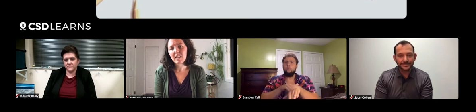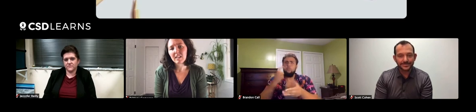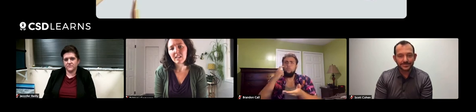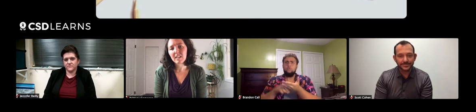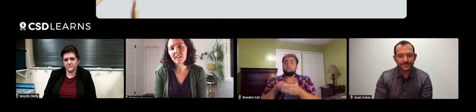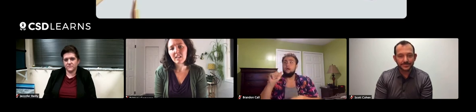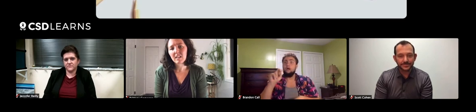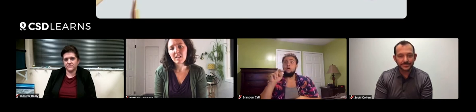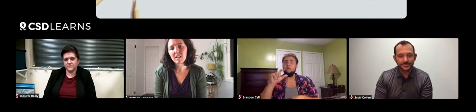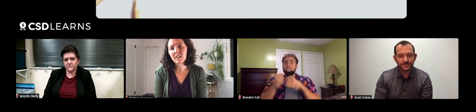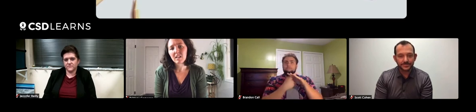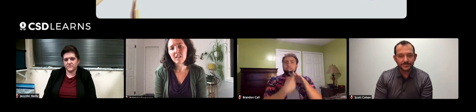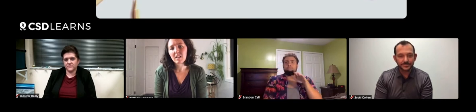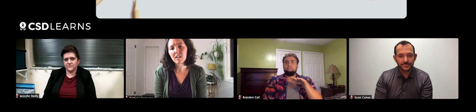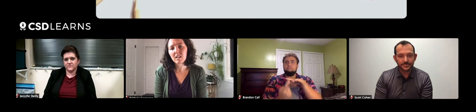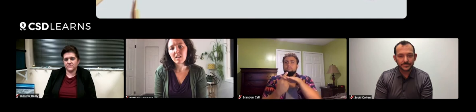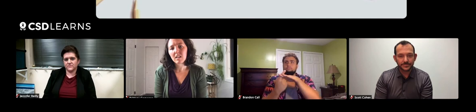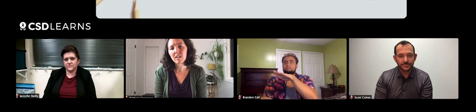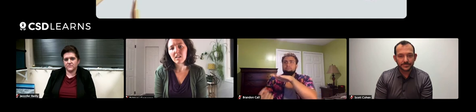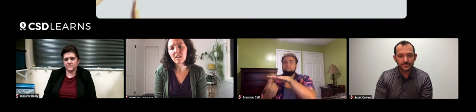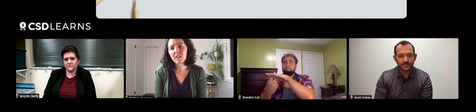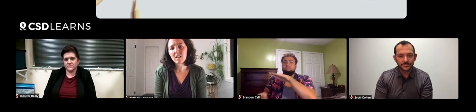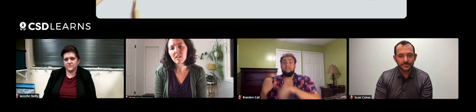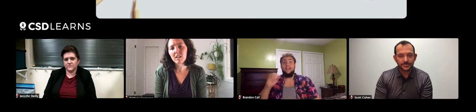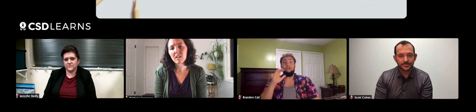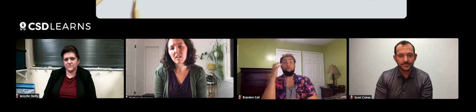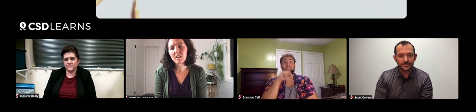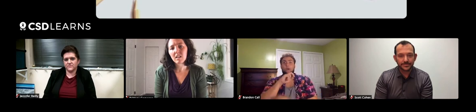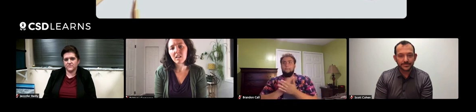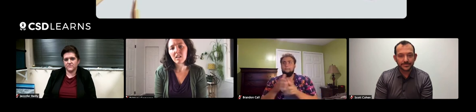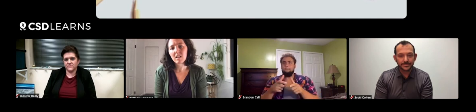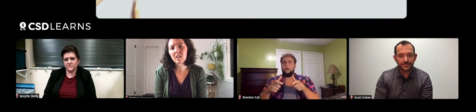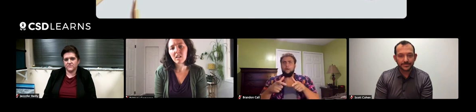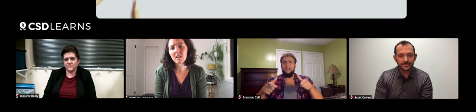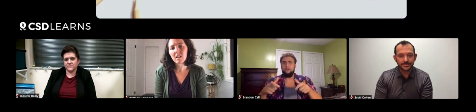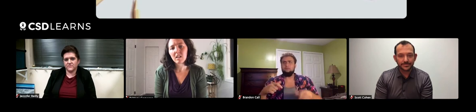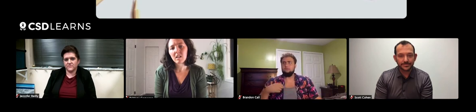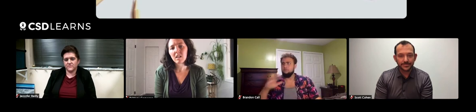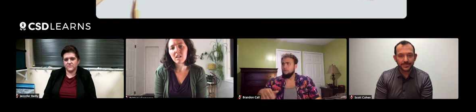that the anoles start disappearing and that the tree frogs keep getting bigger and bigger.